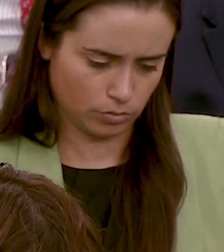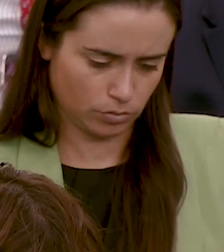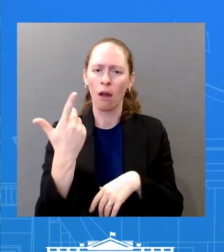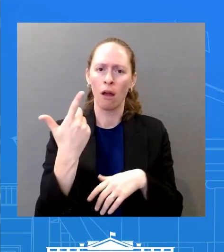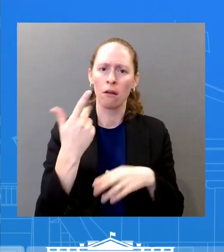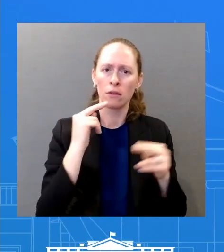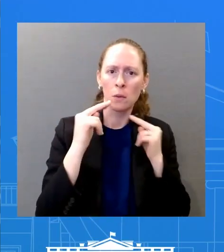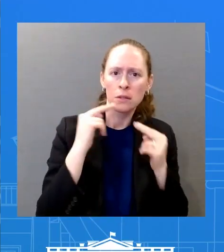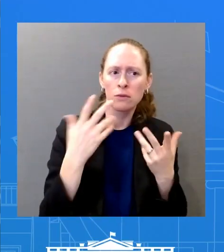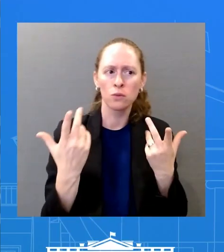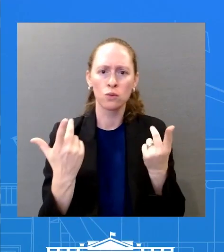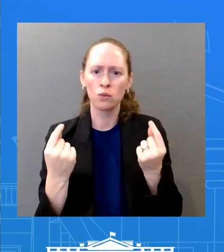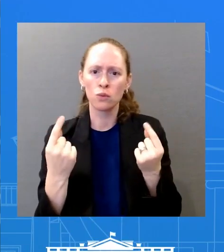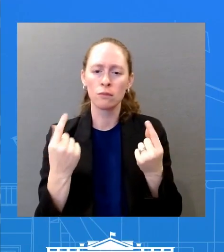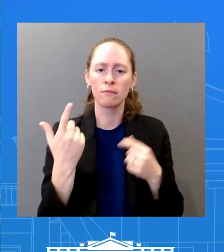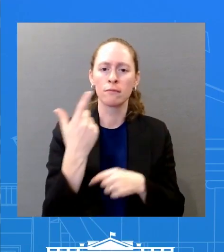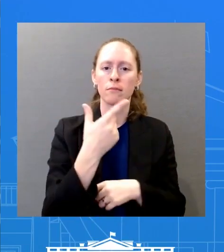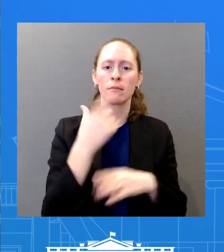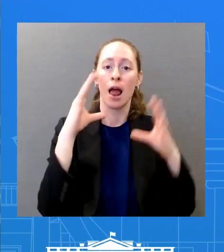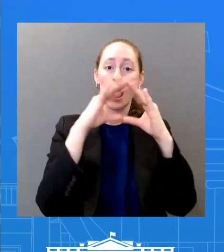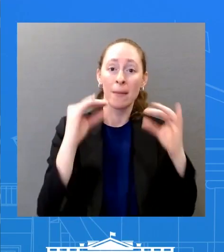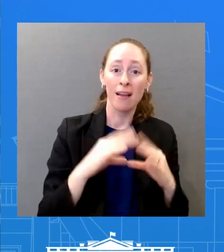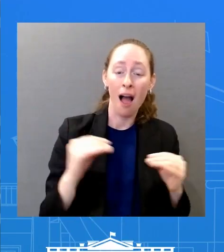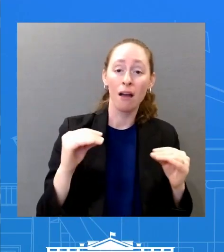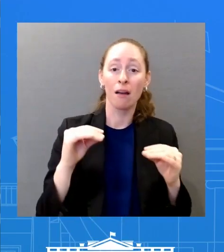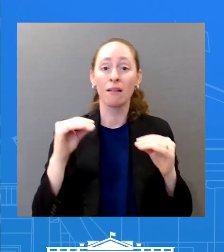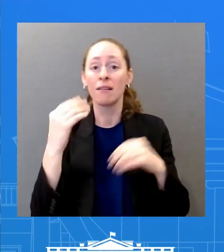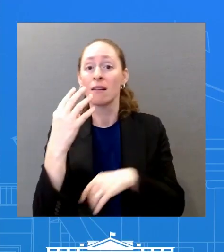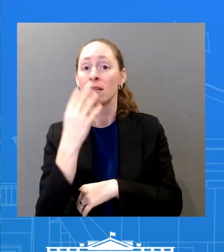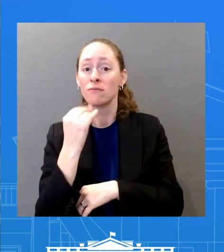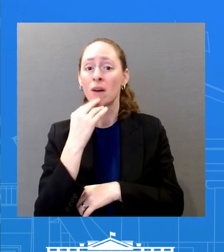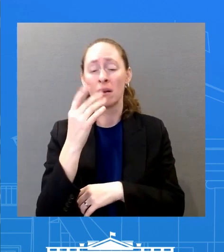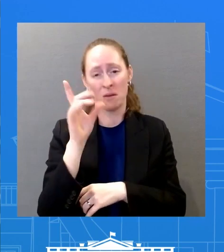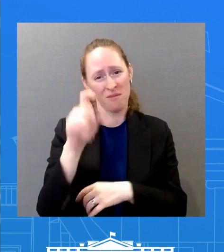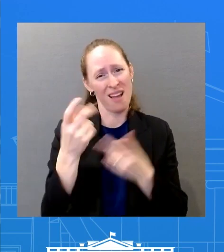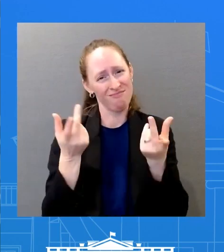“As it relates to the EU and — look, we’ve said many times from here we’re just not